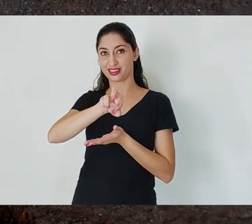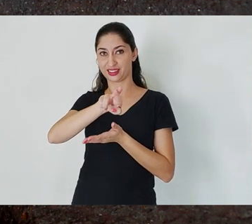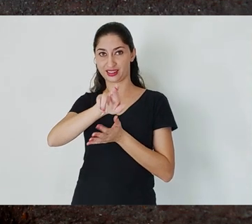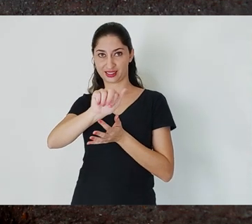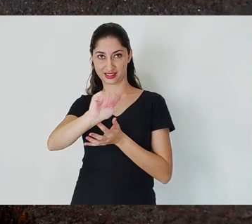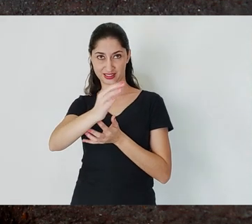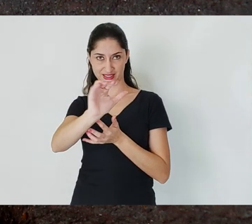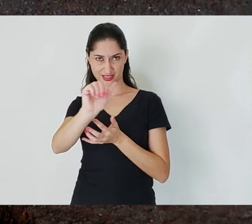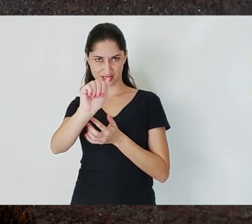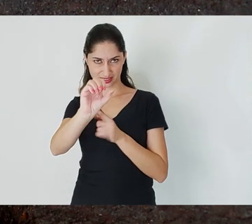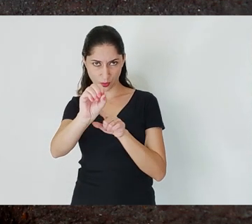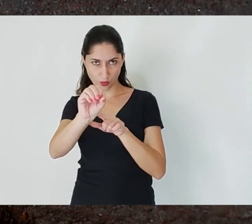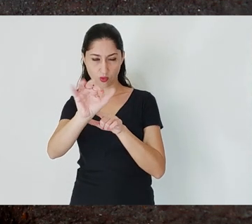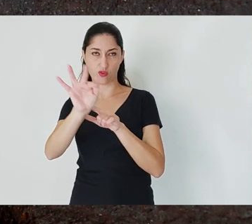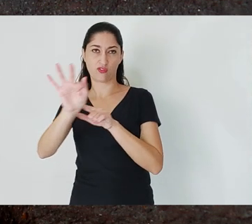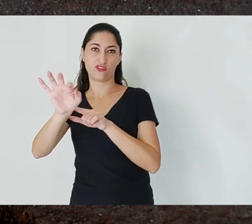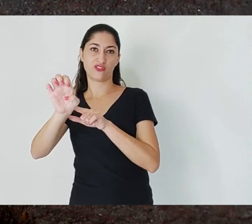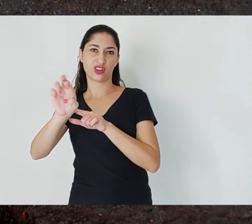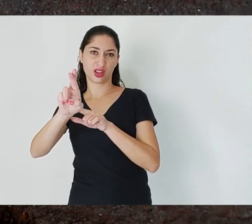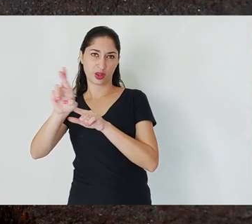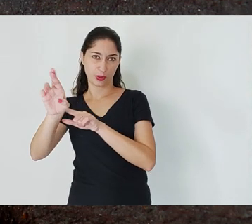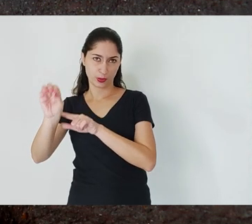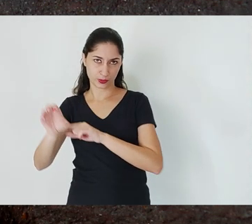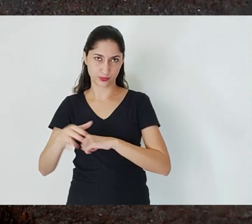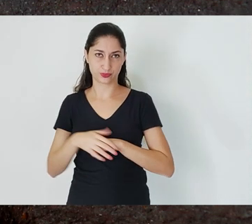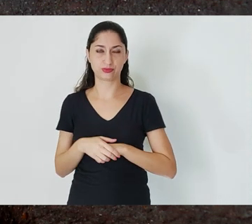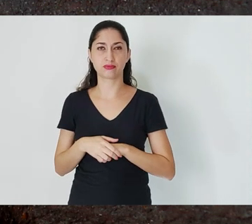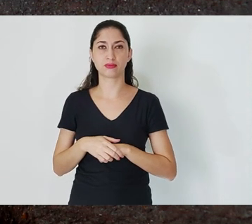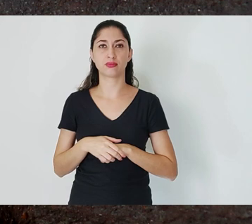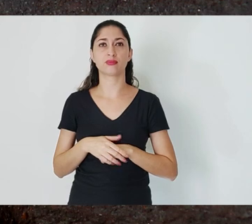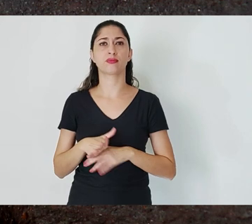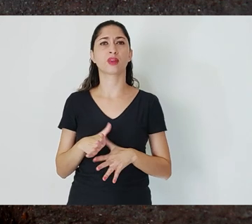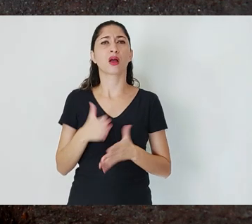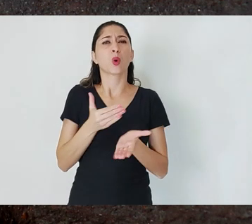initially to supply the ironworks.